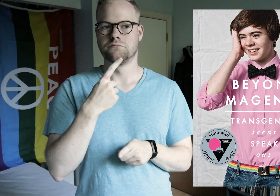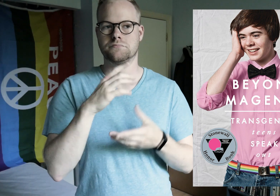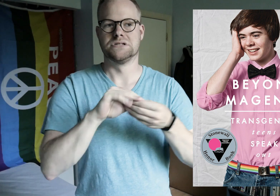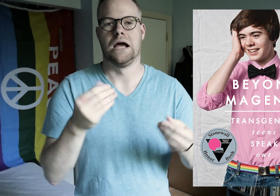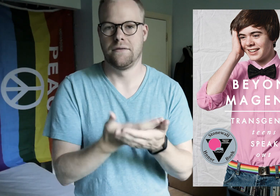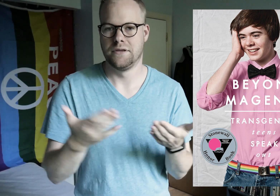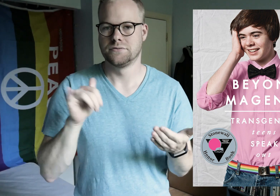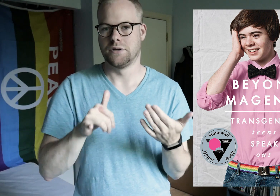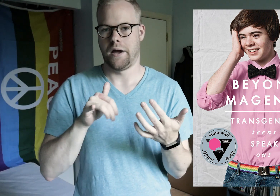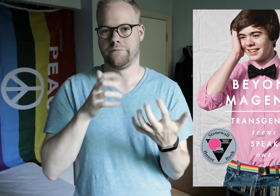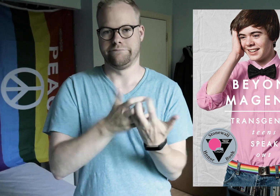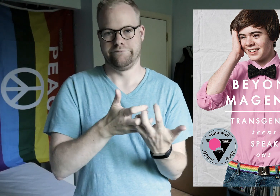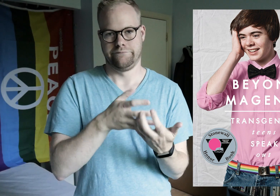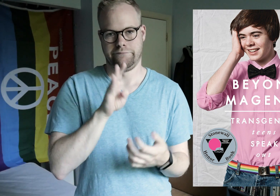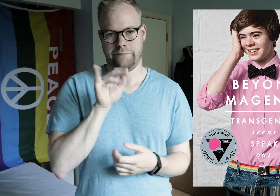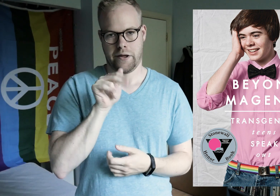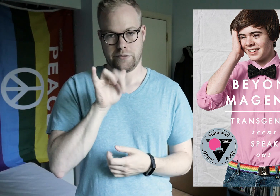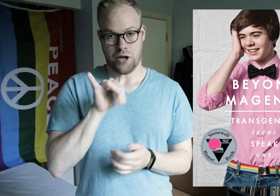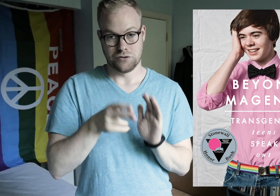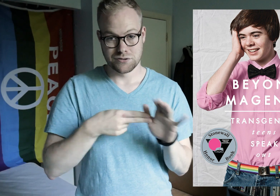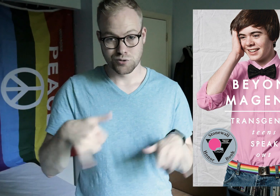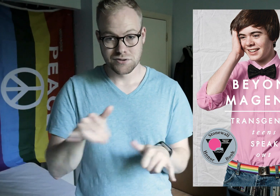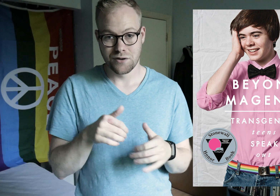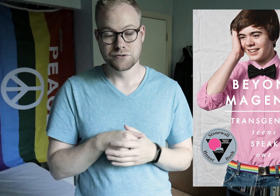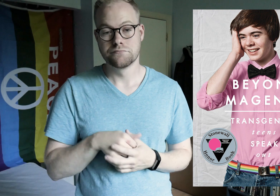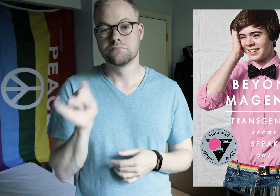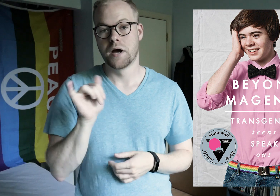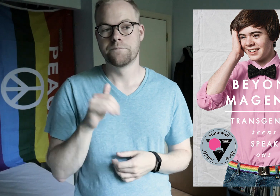say things that fall into binary stereotypes, such as